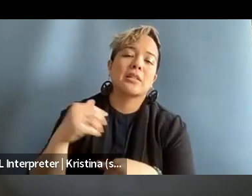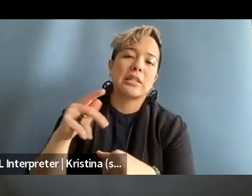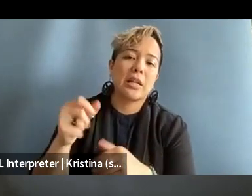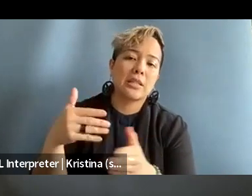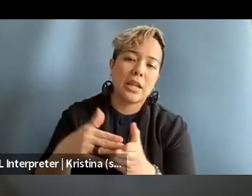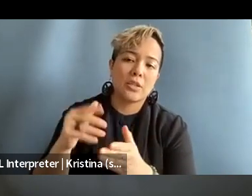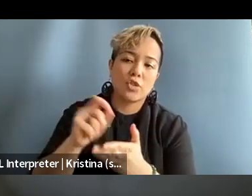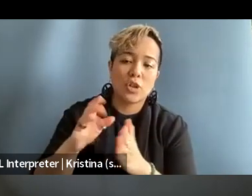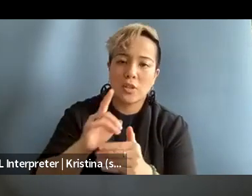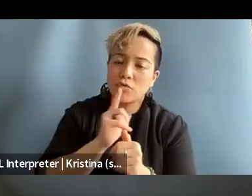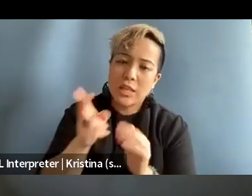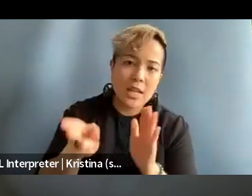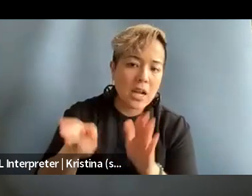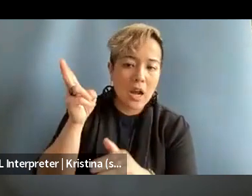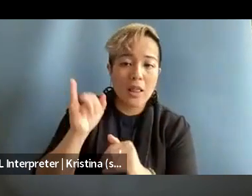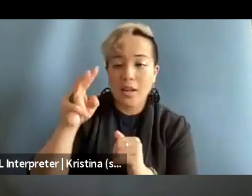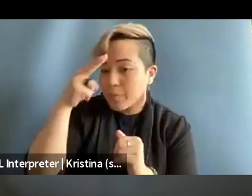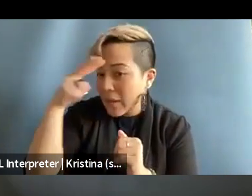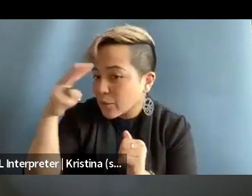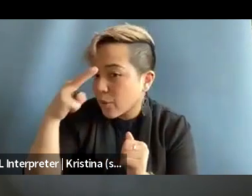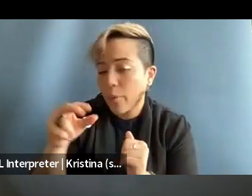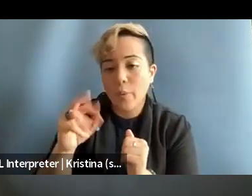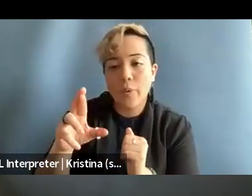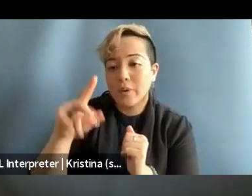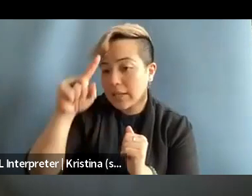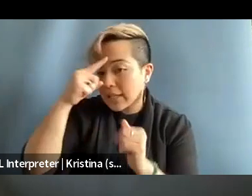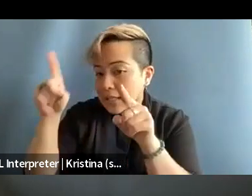are really high, like Mexico or India or Pakistan,